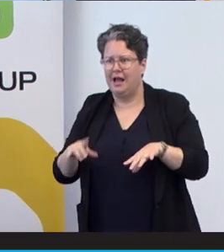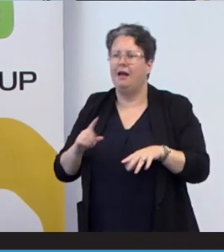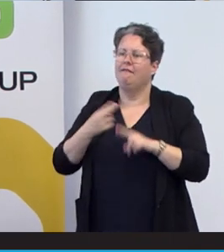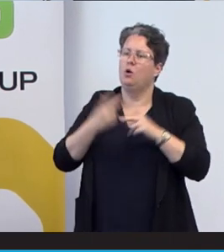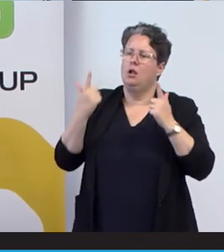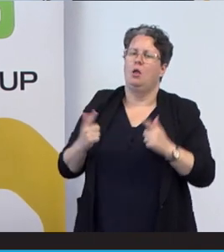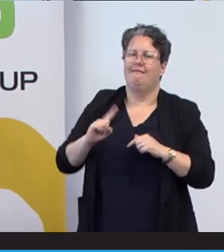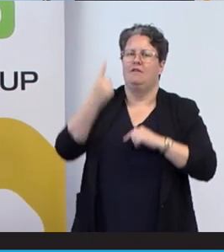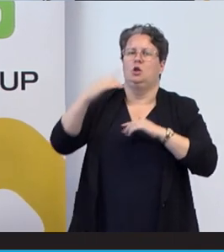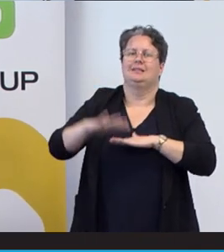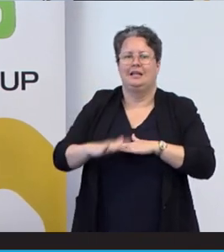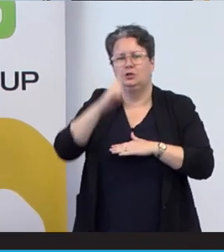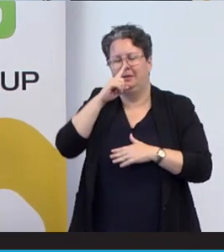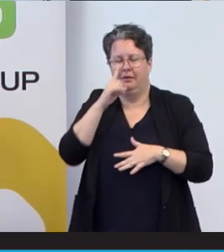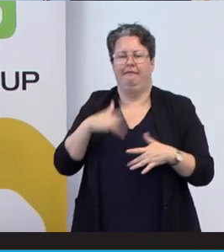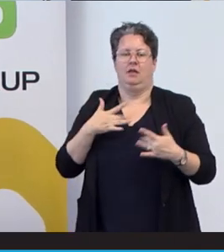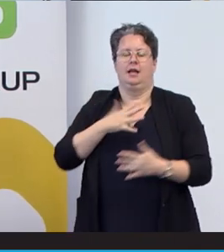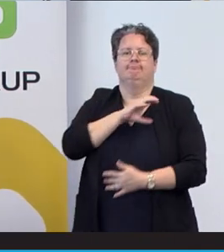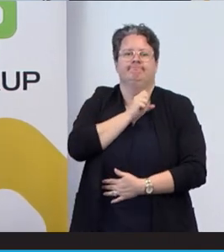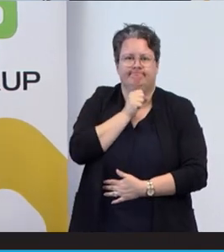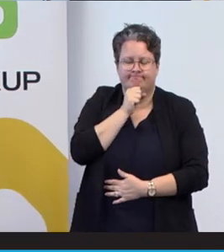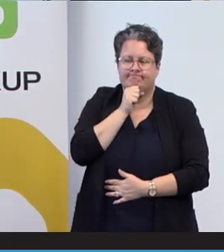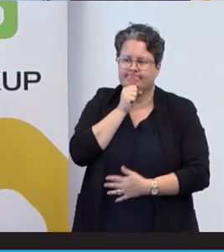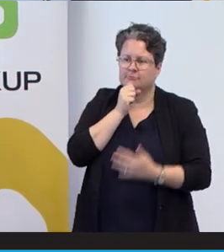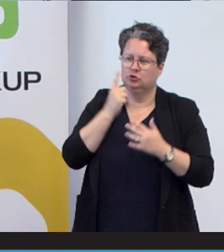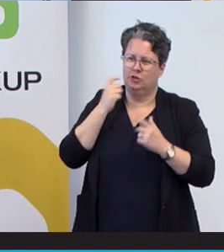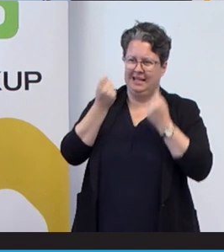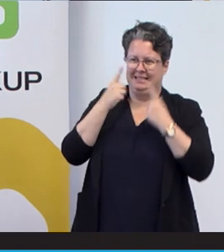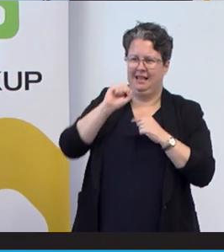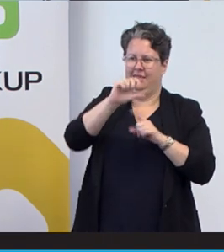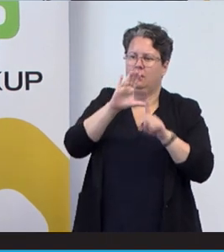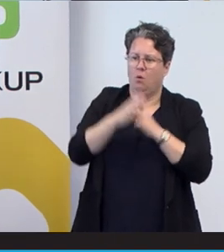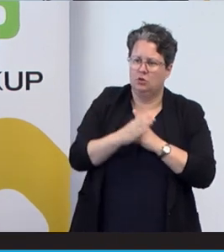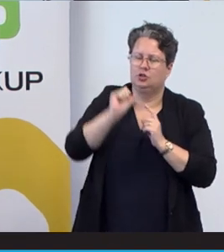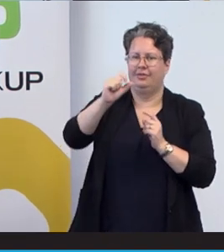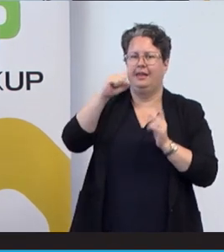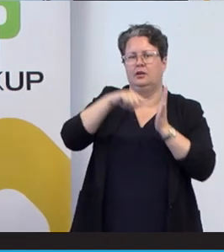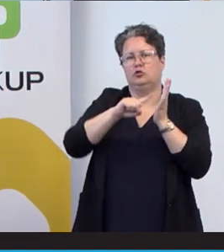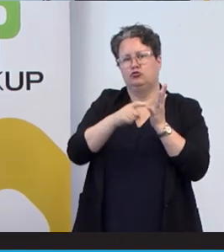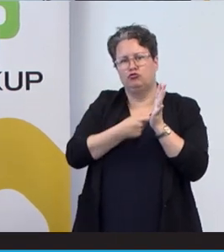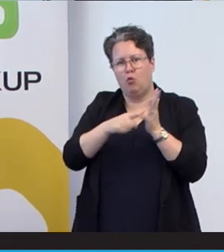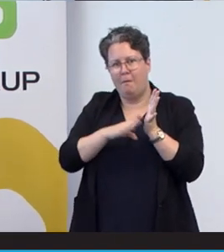found it very offensive and try to understand their culture trauma and that's why we have